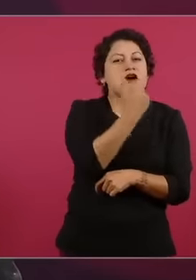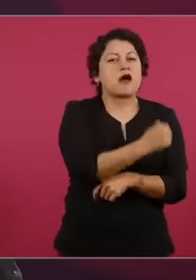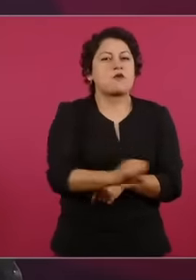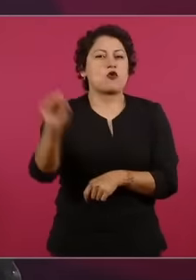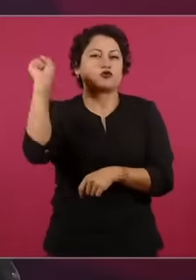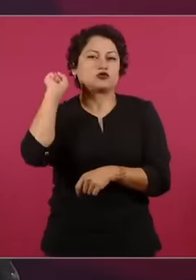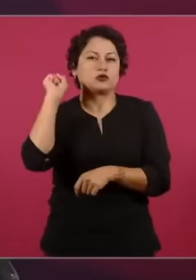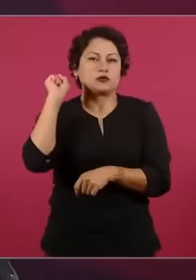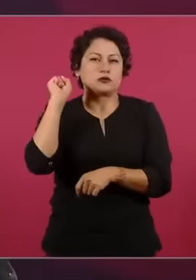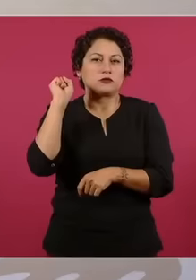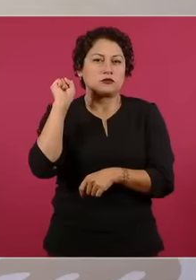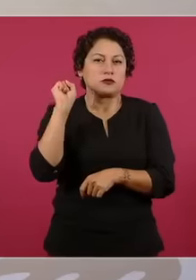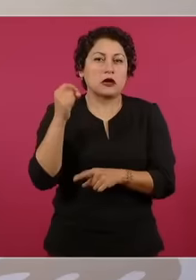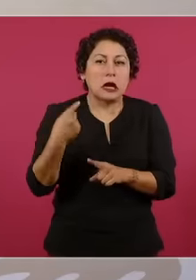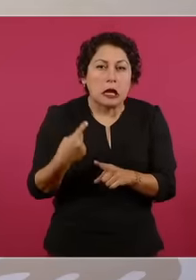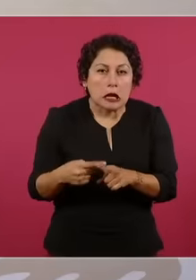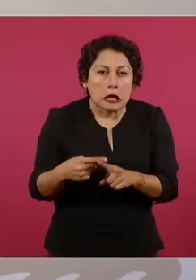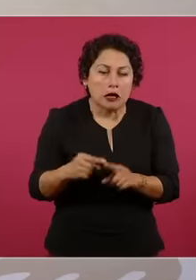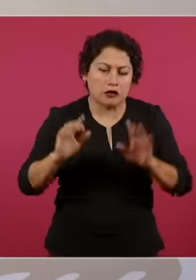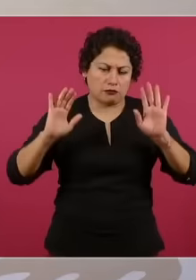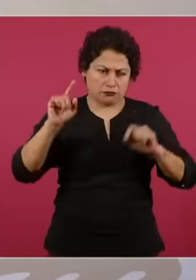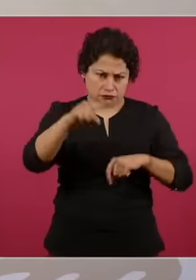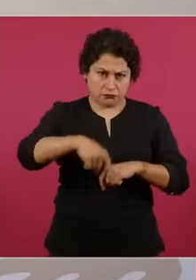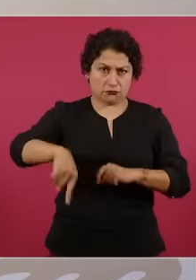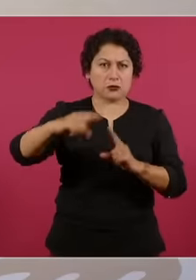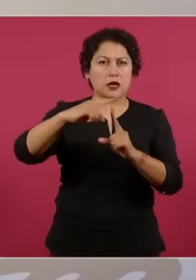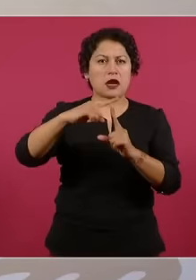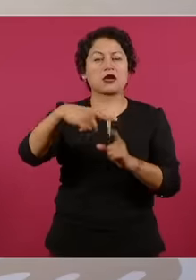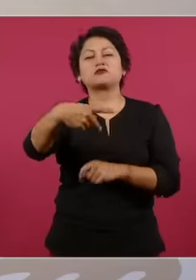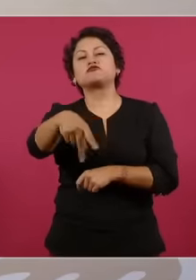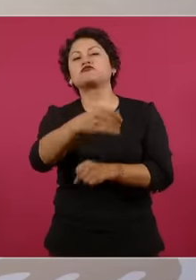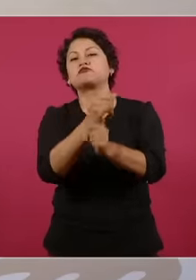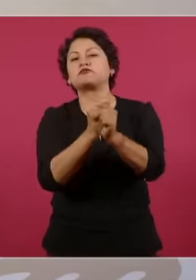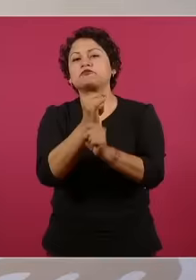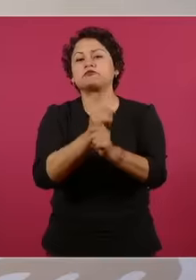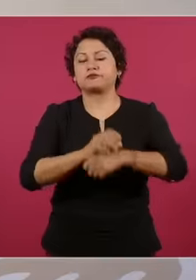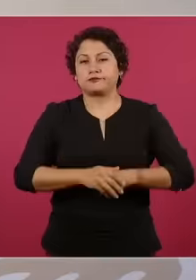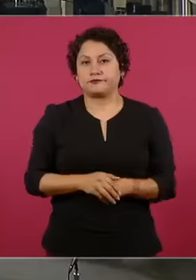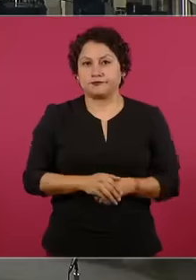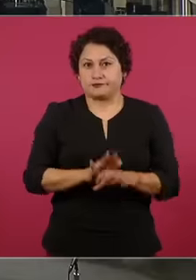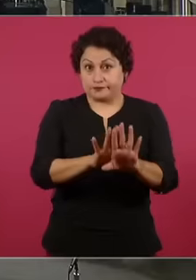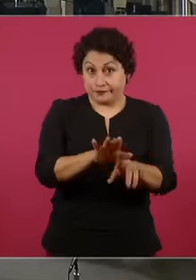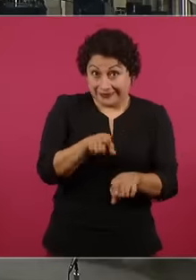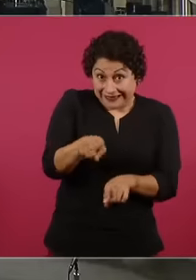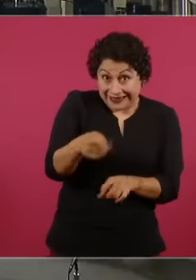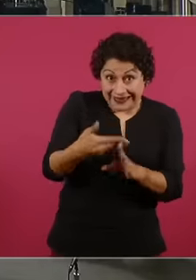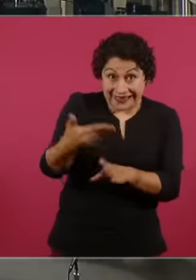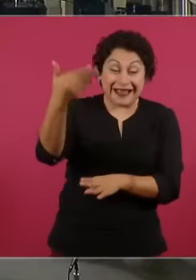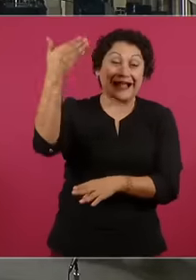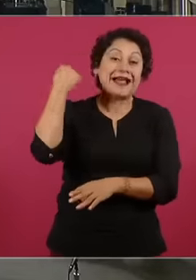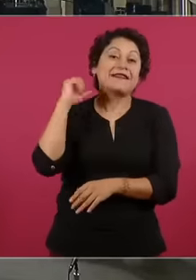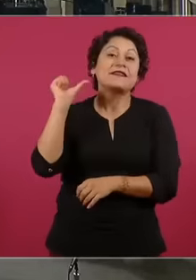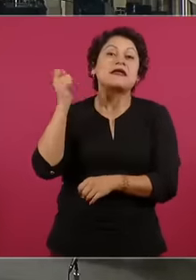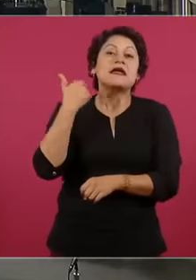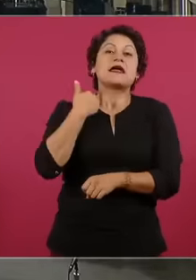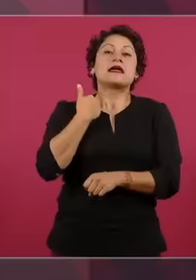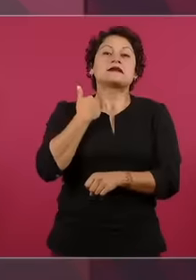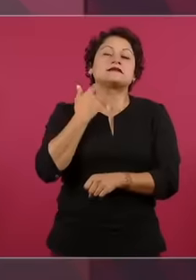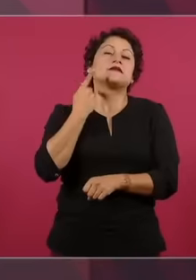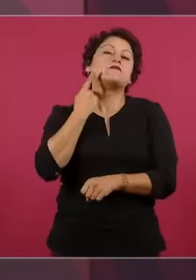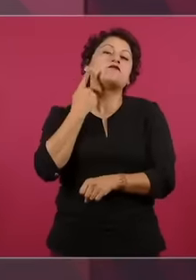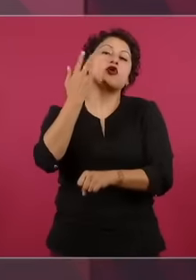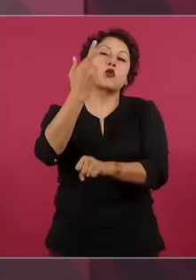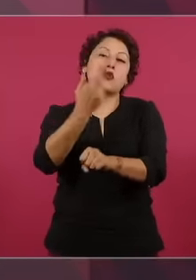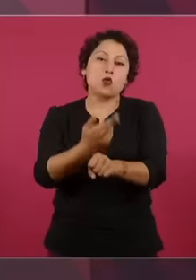task there. He had been the attorney general when